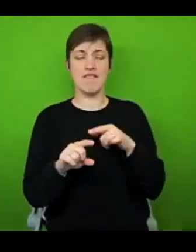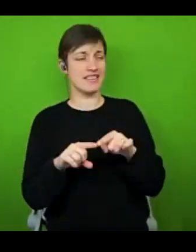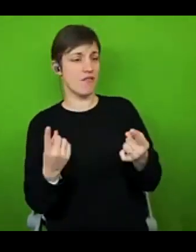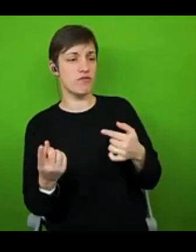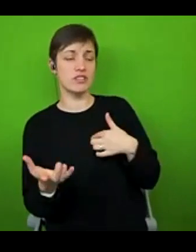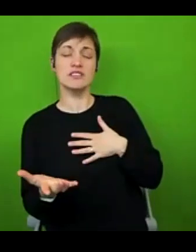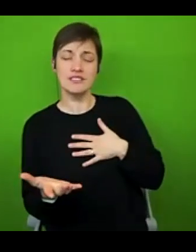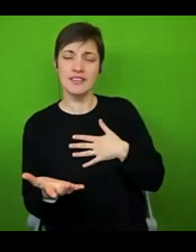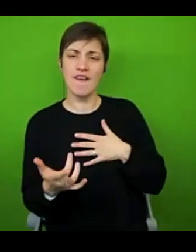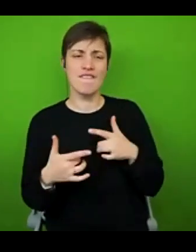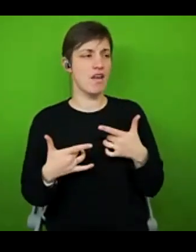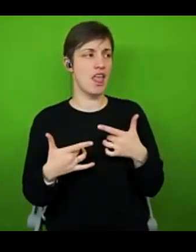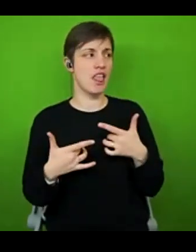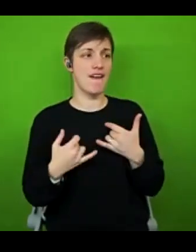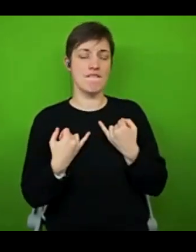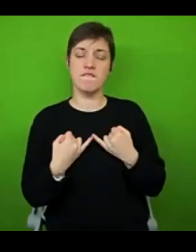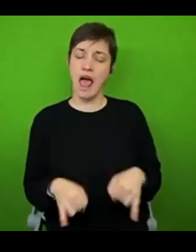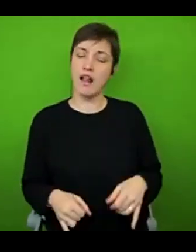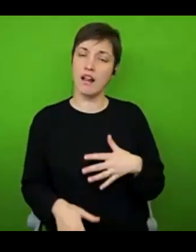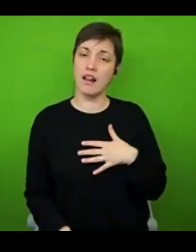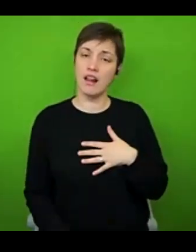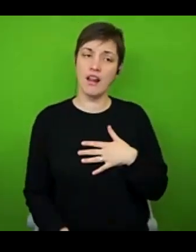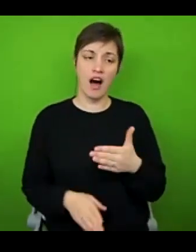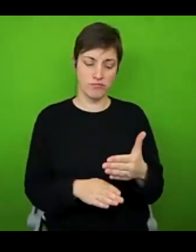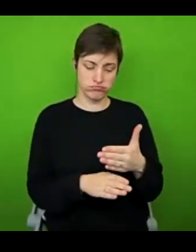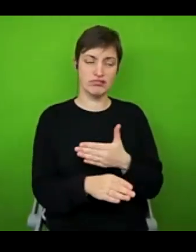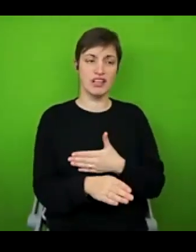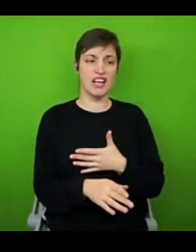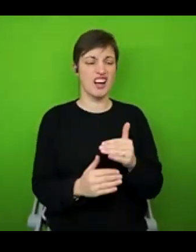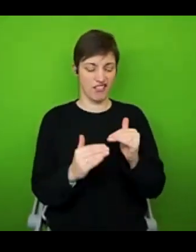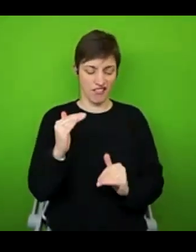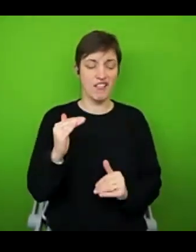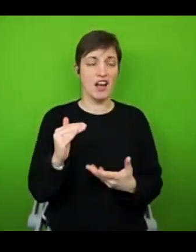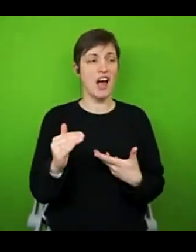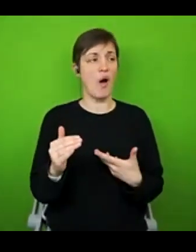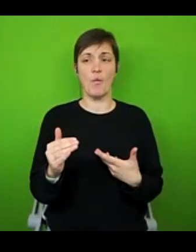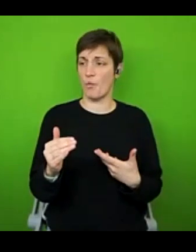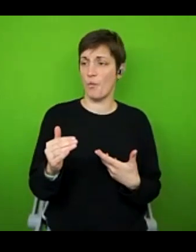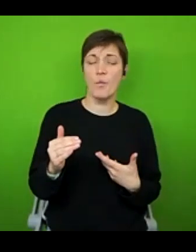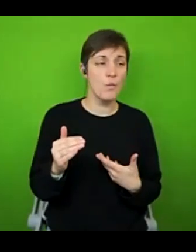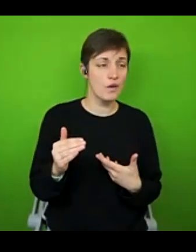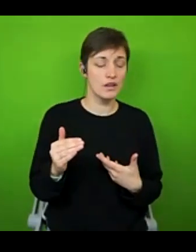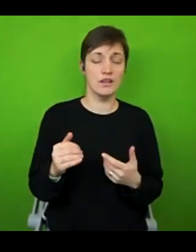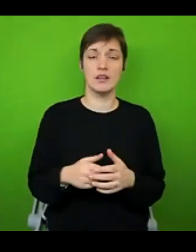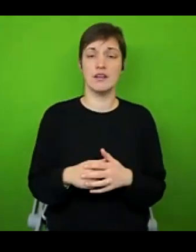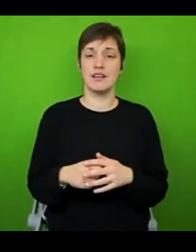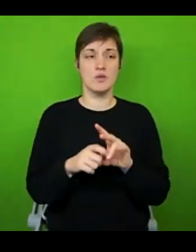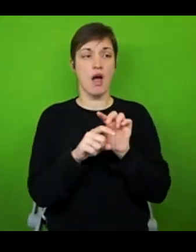we're somehow failing or falling short, because our lives don't look the same as other people, the people who've we've been taught are the successful people.